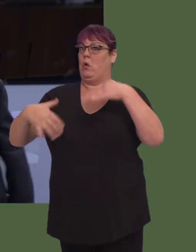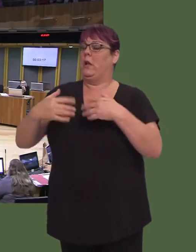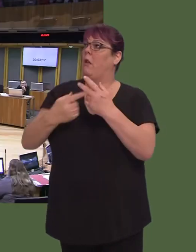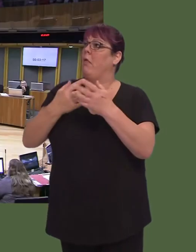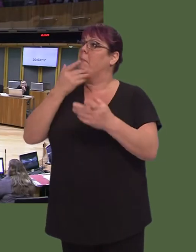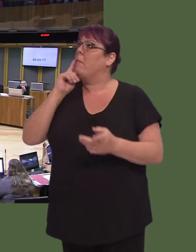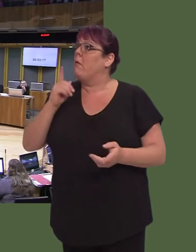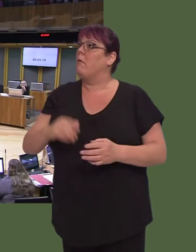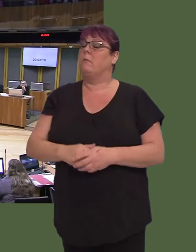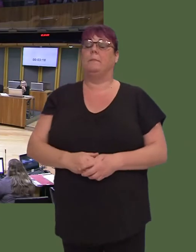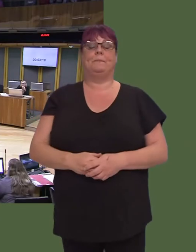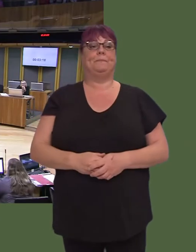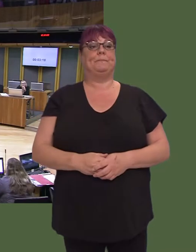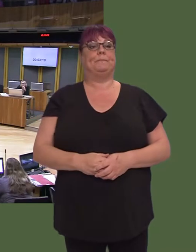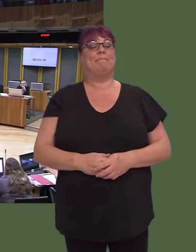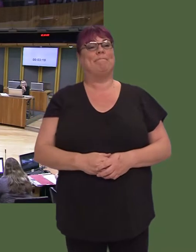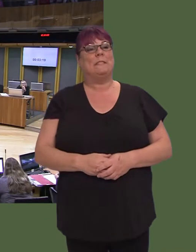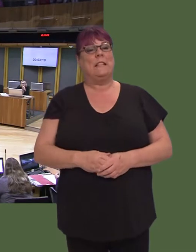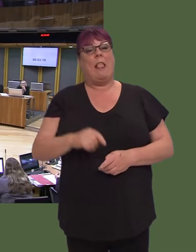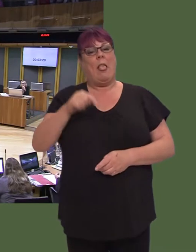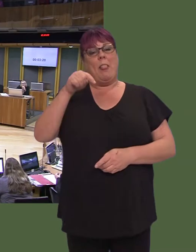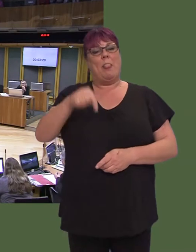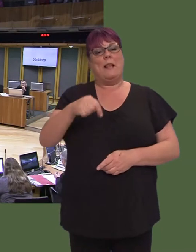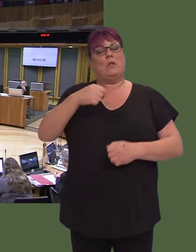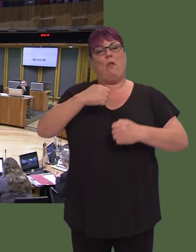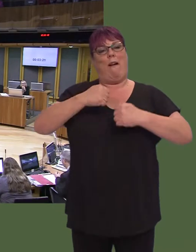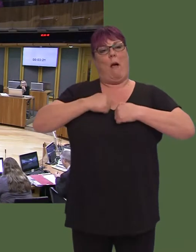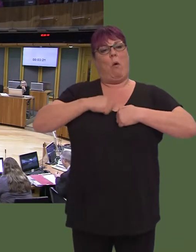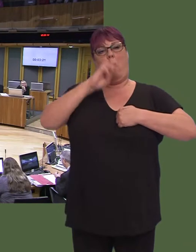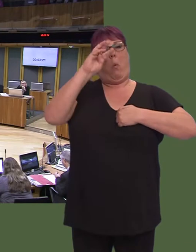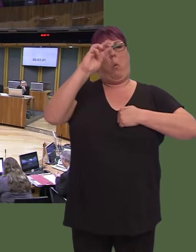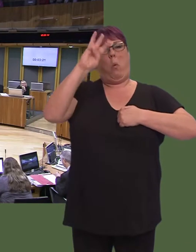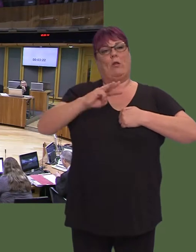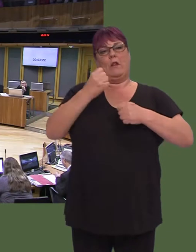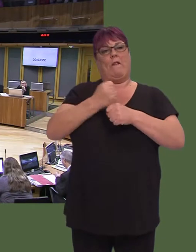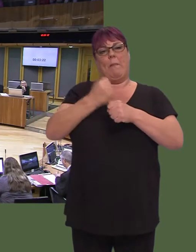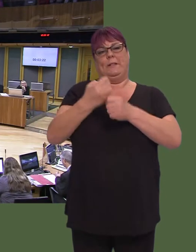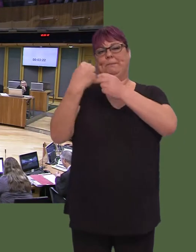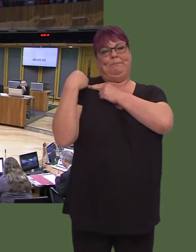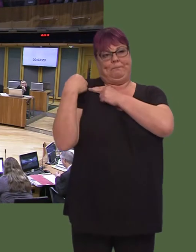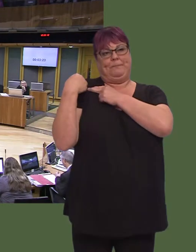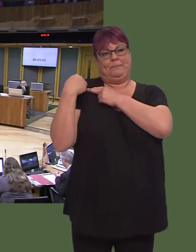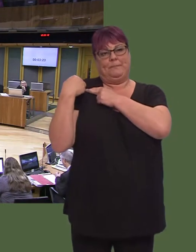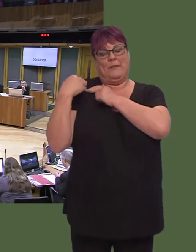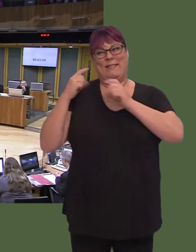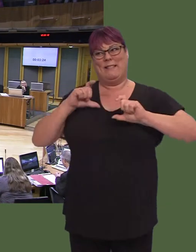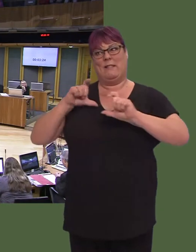Carwyn Jones AM: Firstly, the issue isn't devolved. Secondly, I suspect there are some quite serious data protection issues that would need to